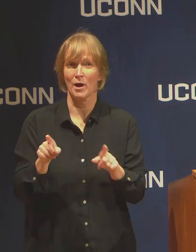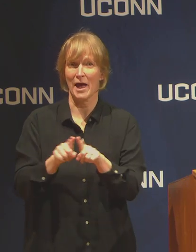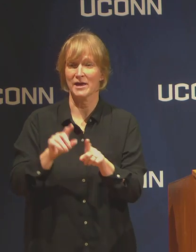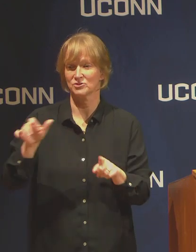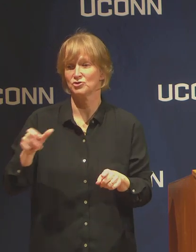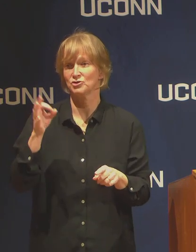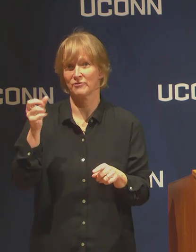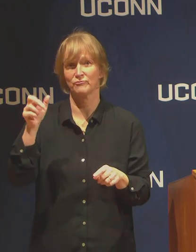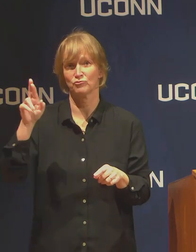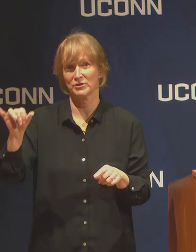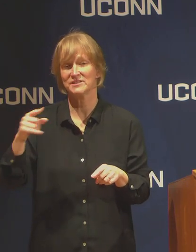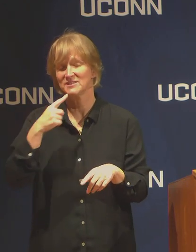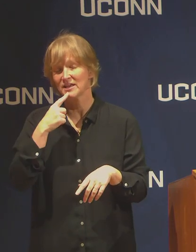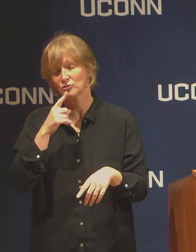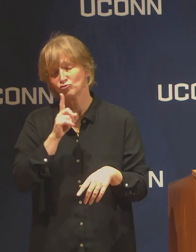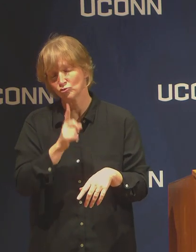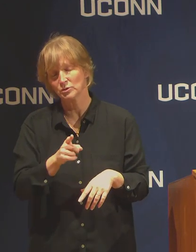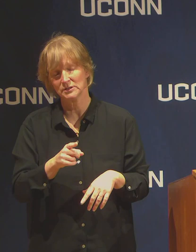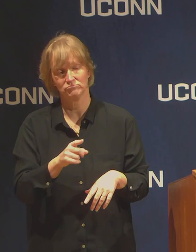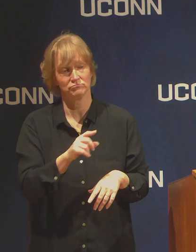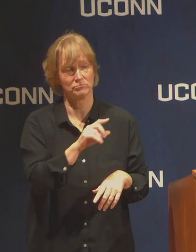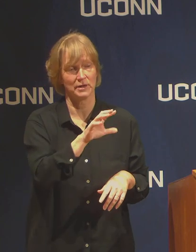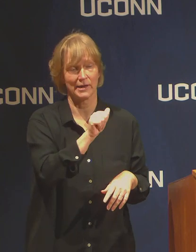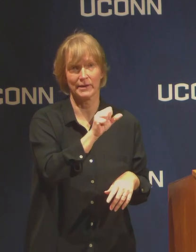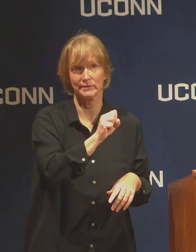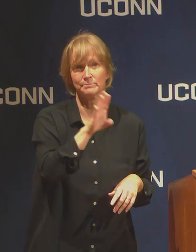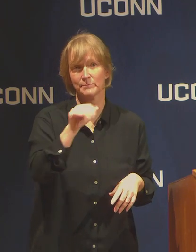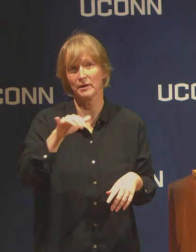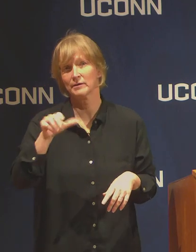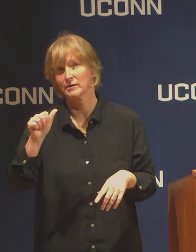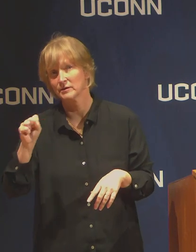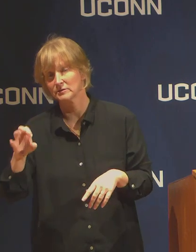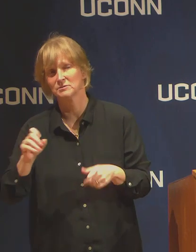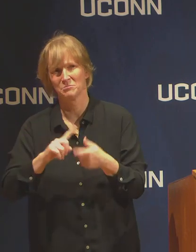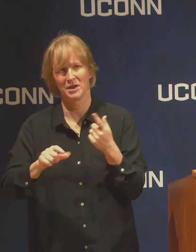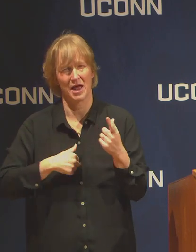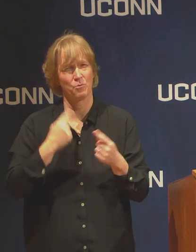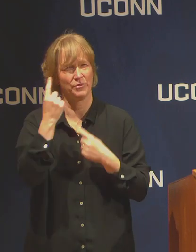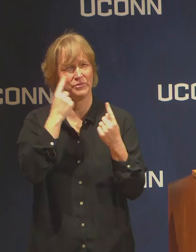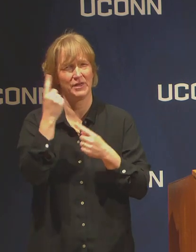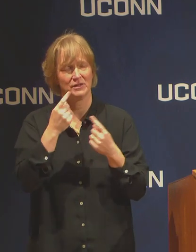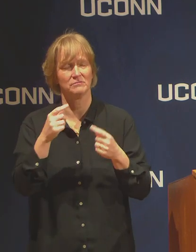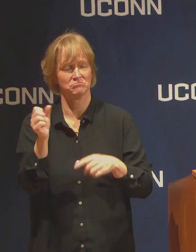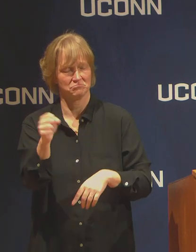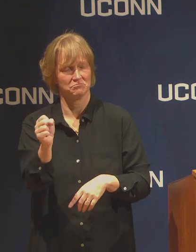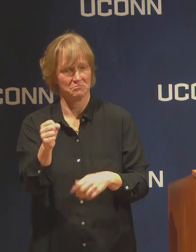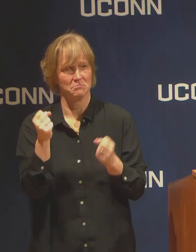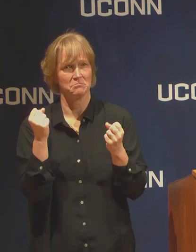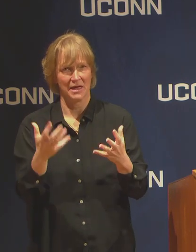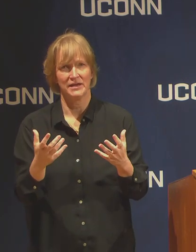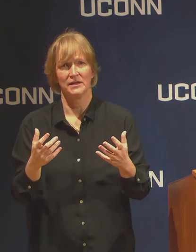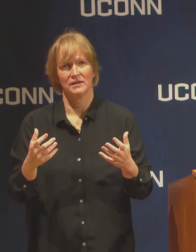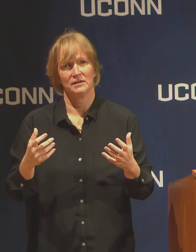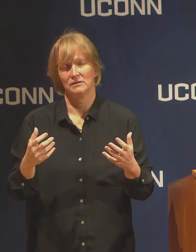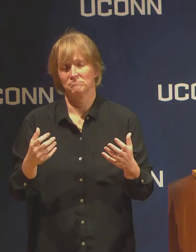it is case by case. But I would expect the overwhelming number of cases to be that yes, you can continue to do your research